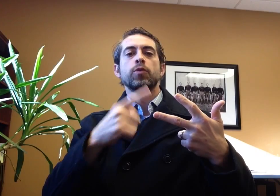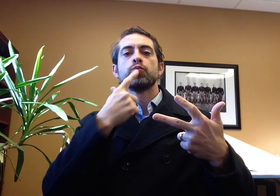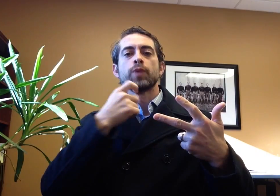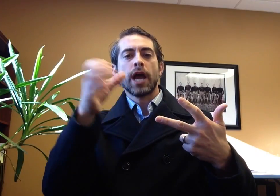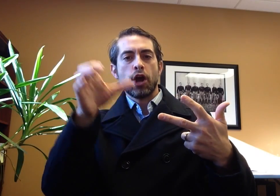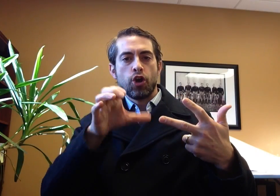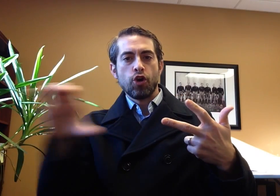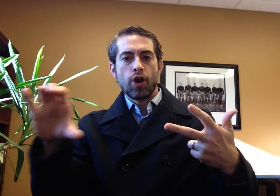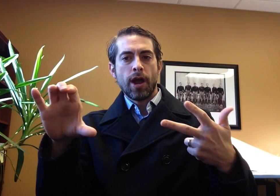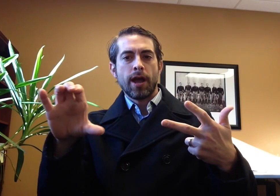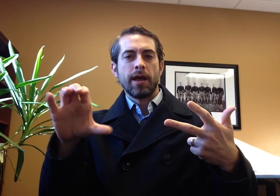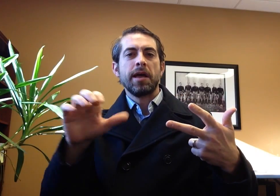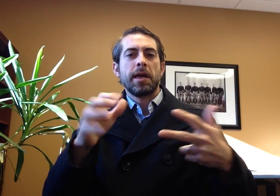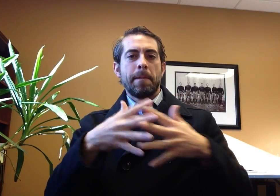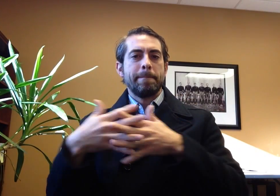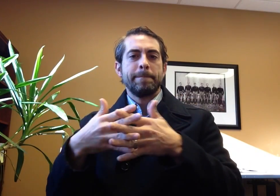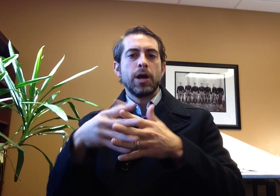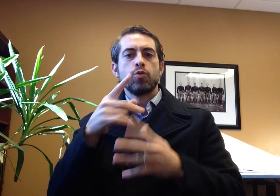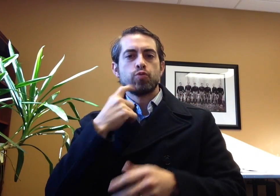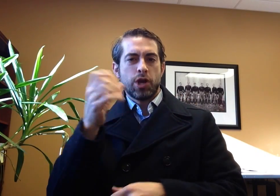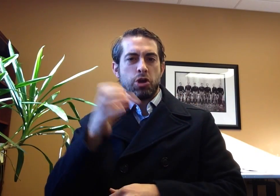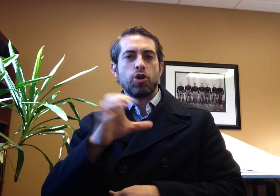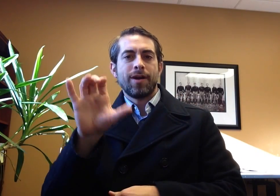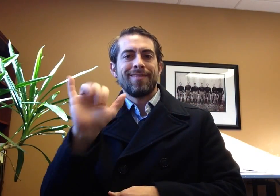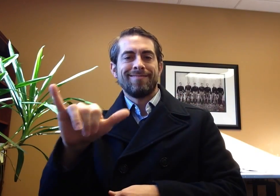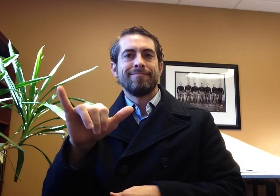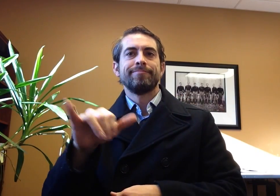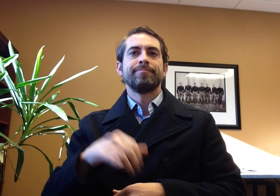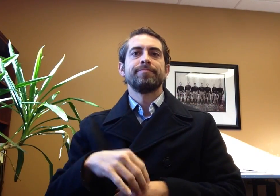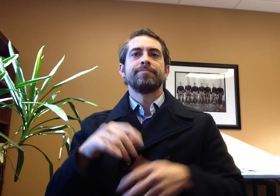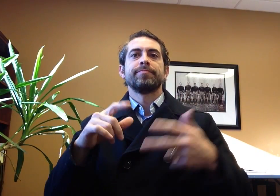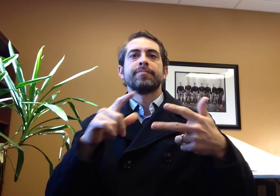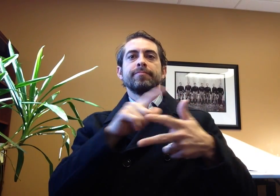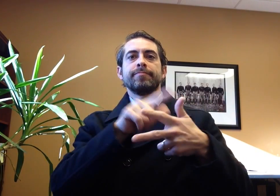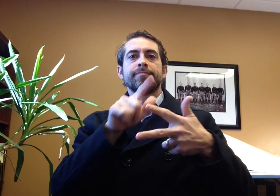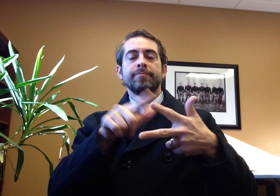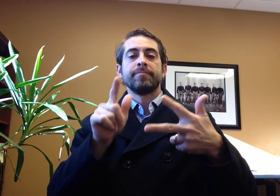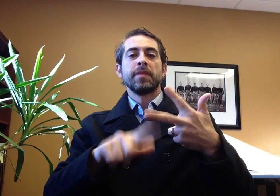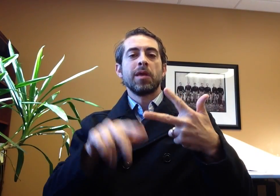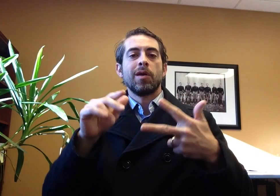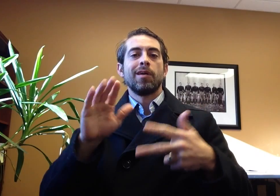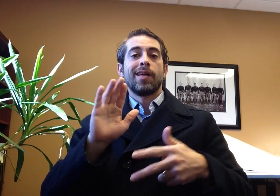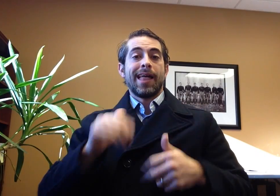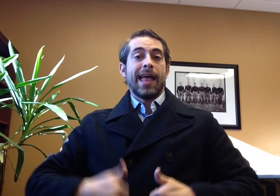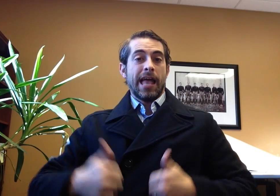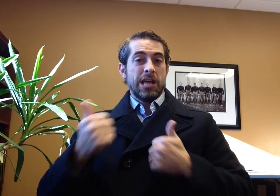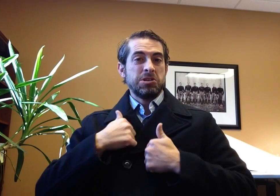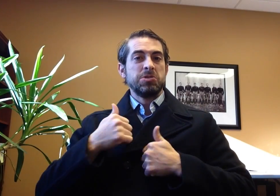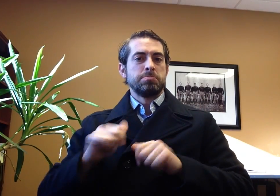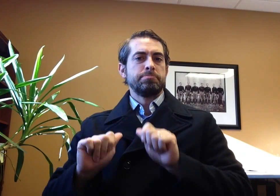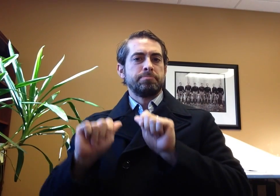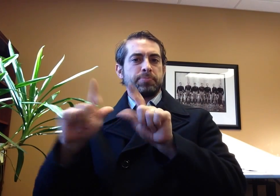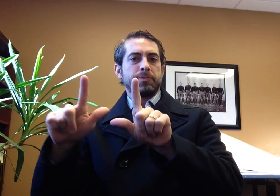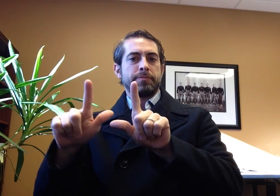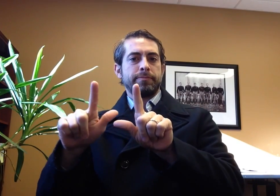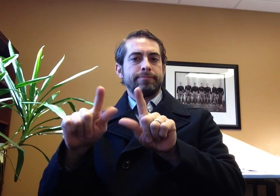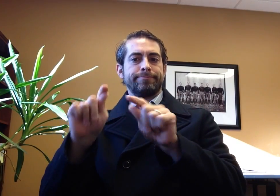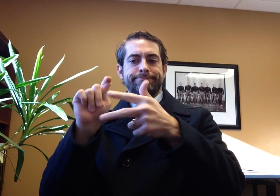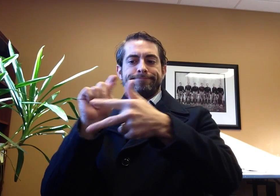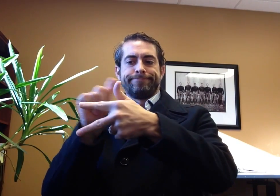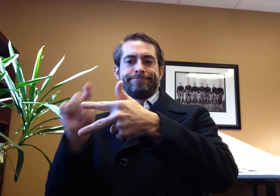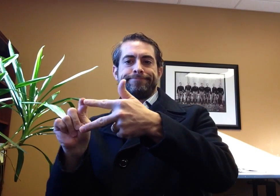American Red Cross, 1212 East California Road, Fort Wayne, Indiana